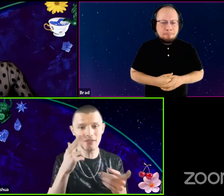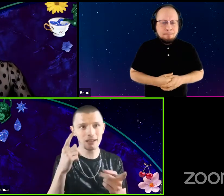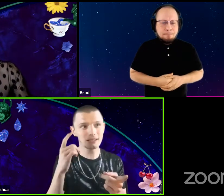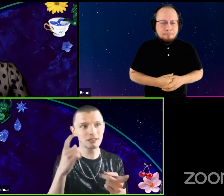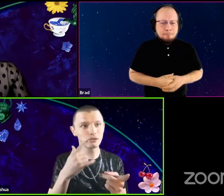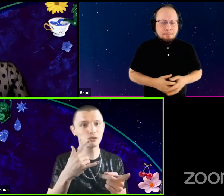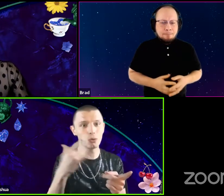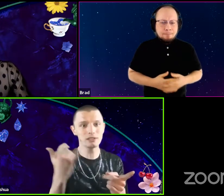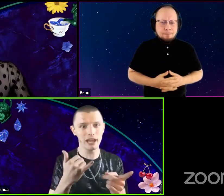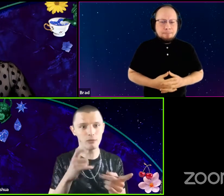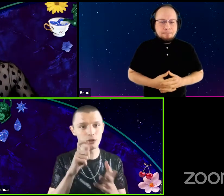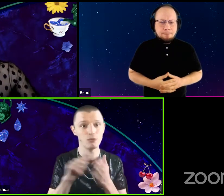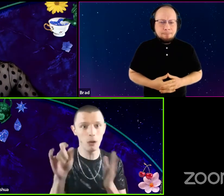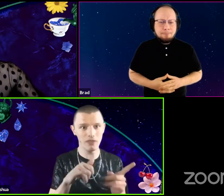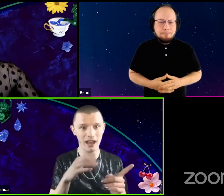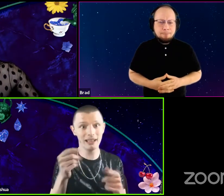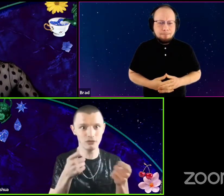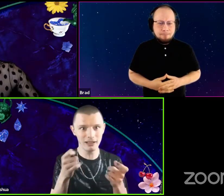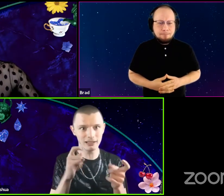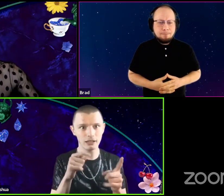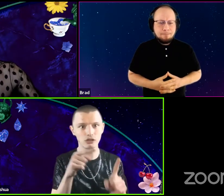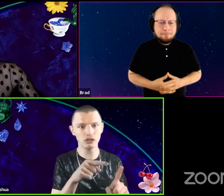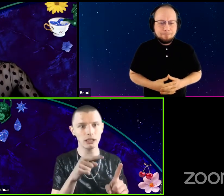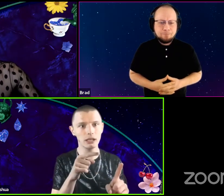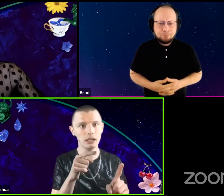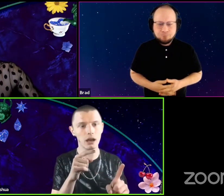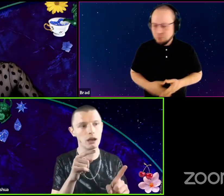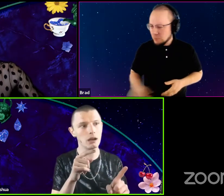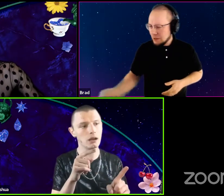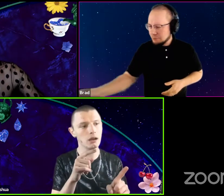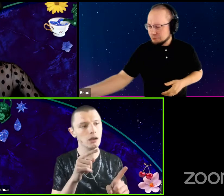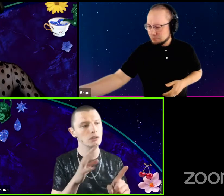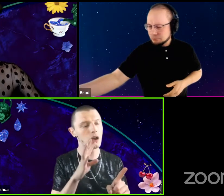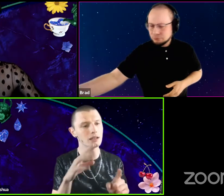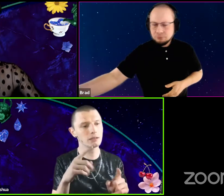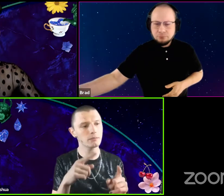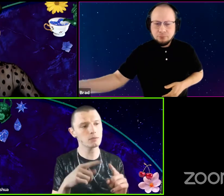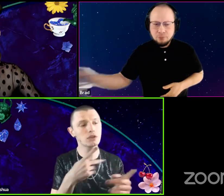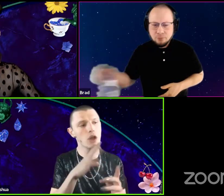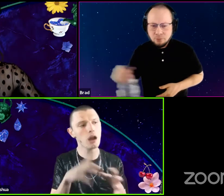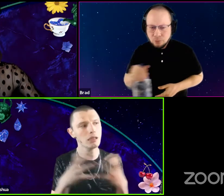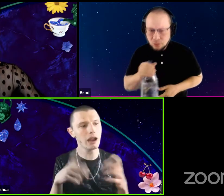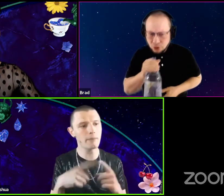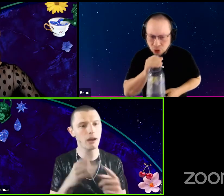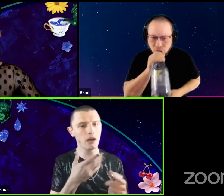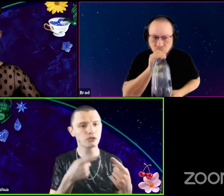It's very funny because Jo Stamerin who wrote that and directed it, she ah, talked, we talked a lot about our struggles